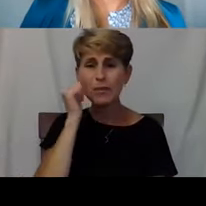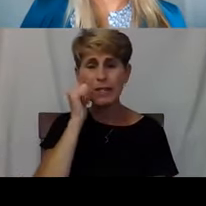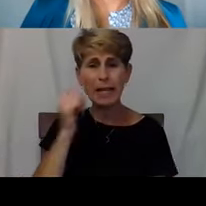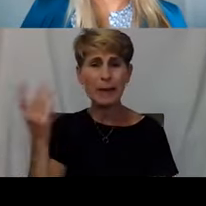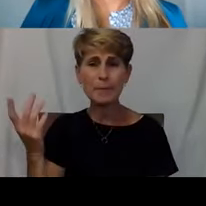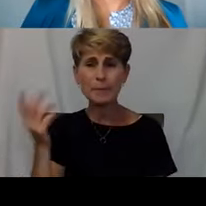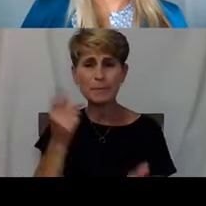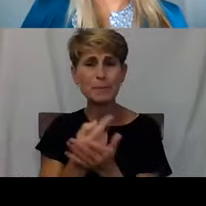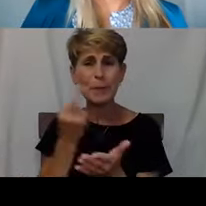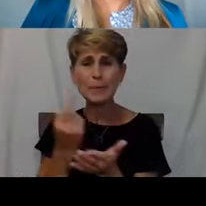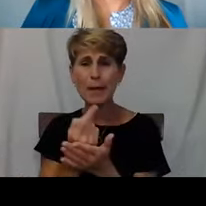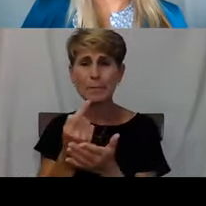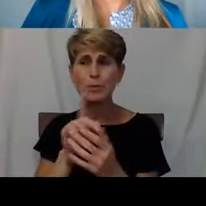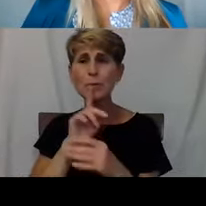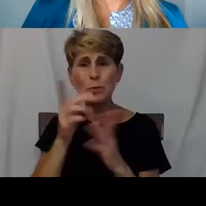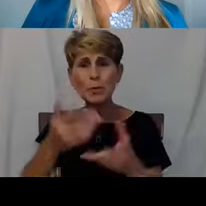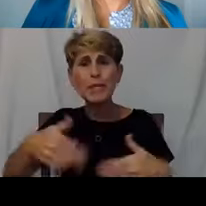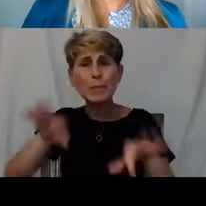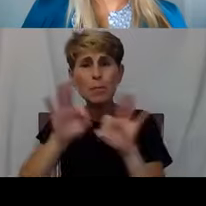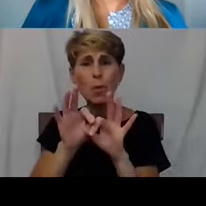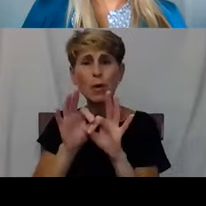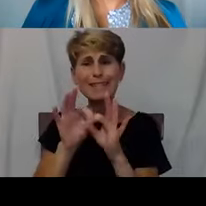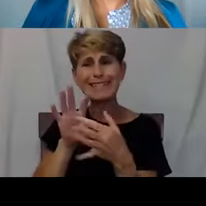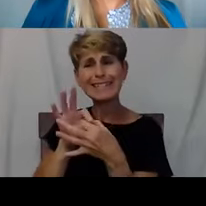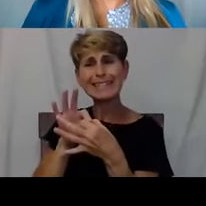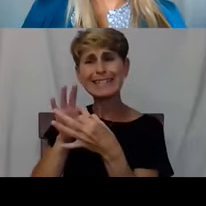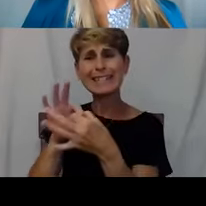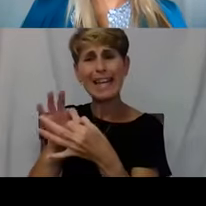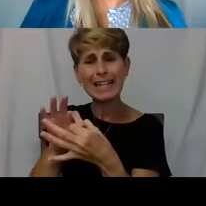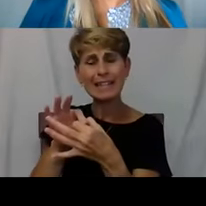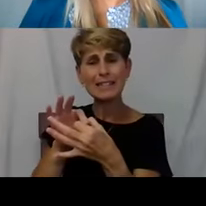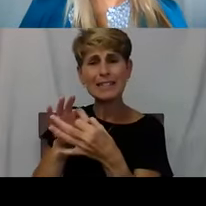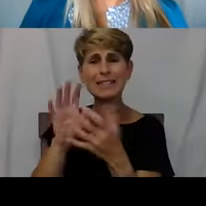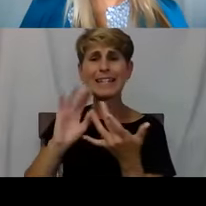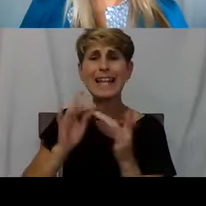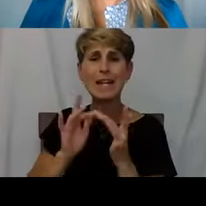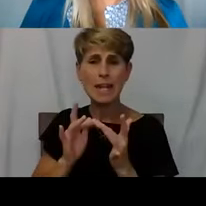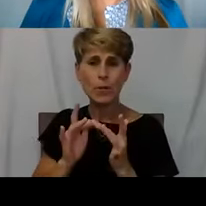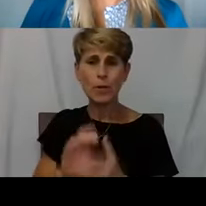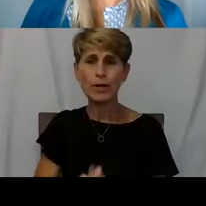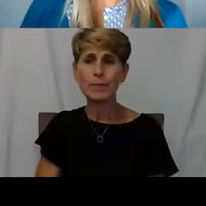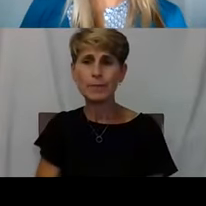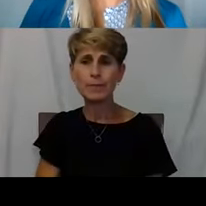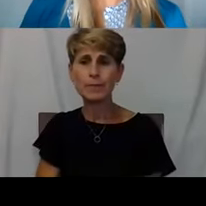So it's important to get connected into that network and that's when you see some people to recruit.